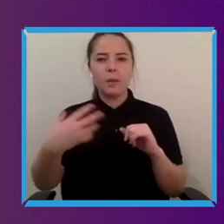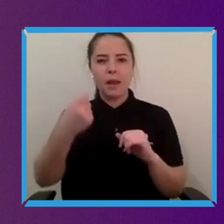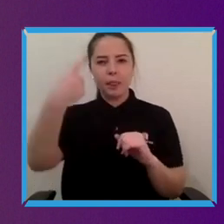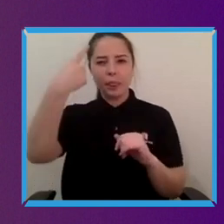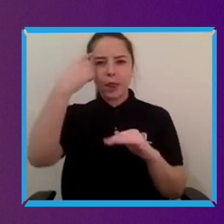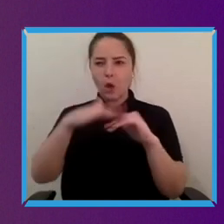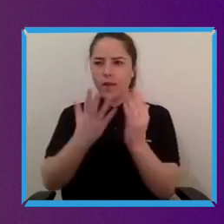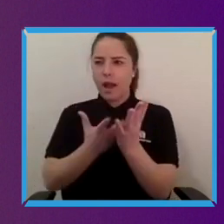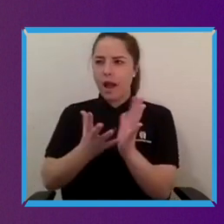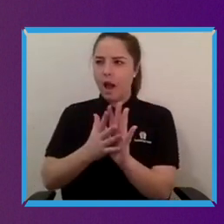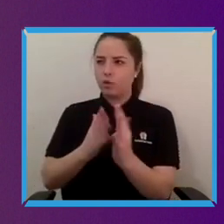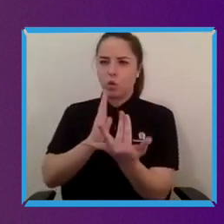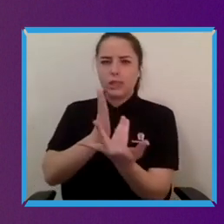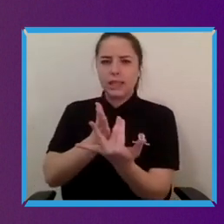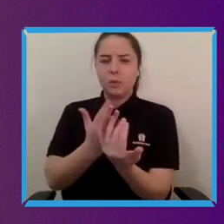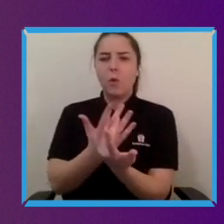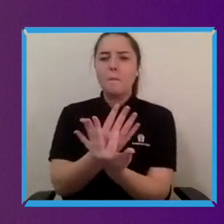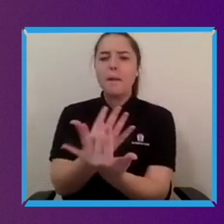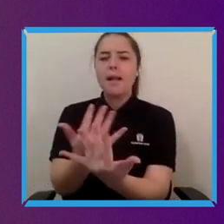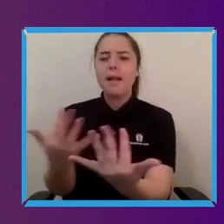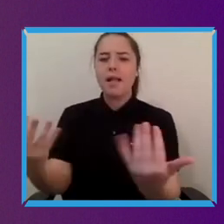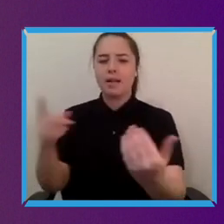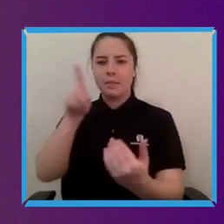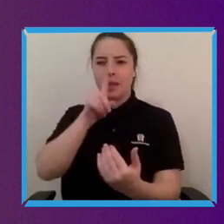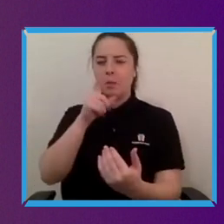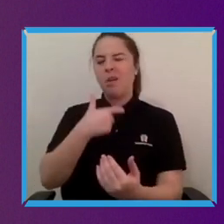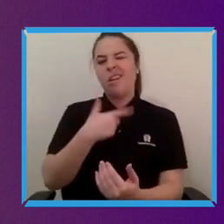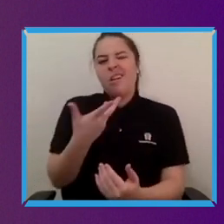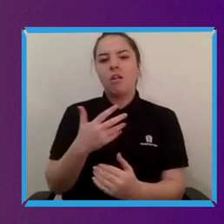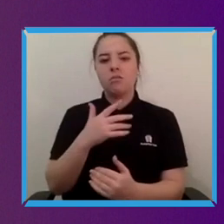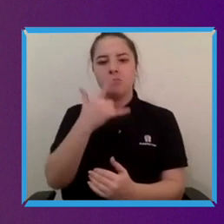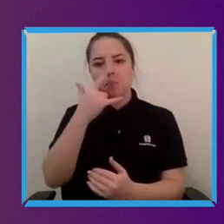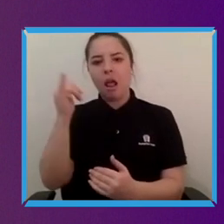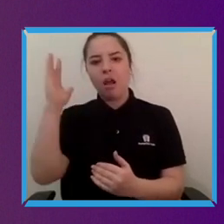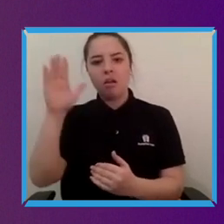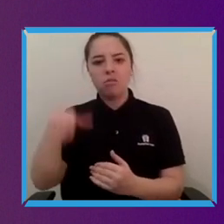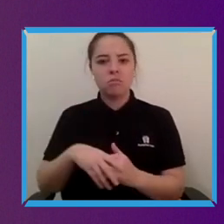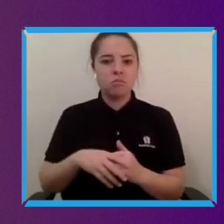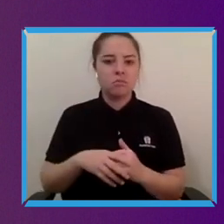or are we going to look at them and say no tough you deal with it.